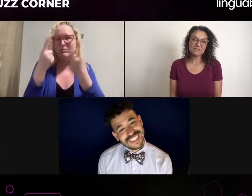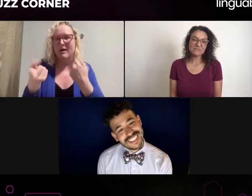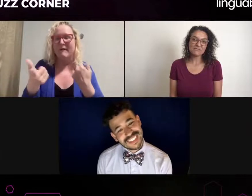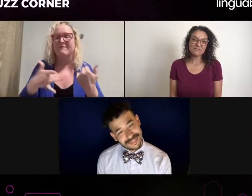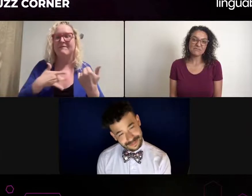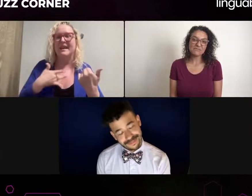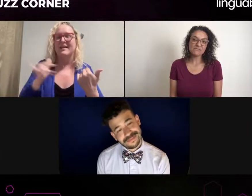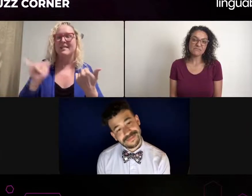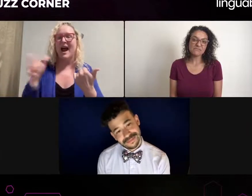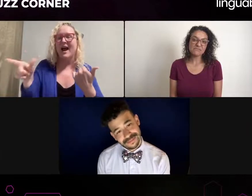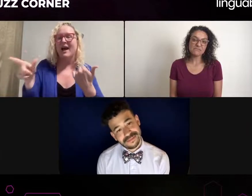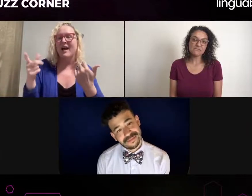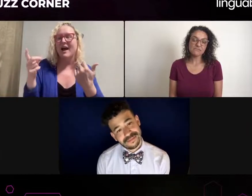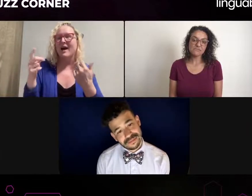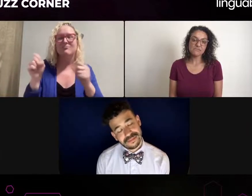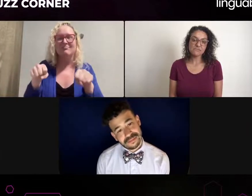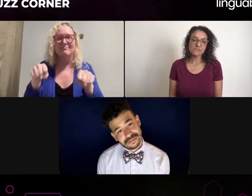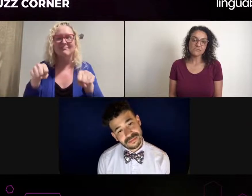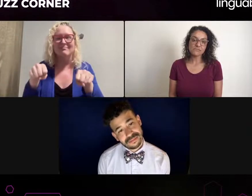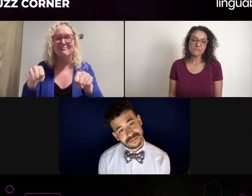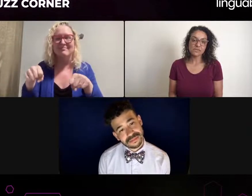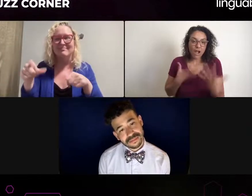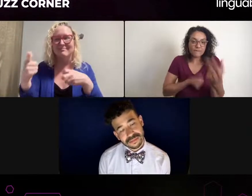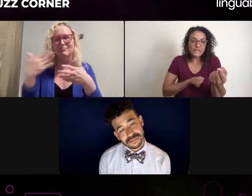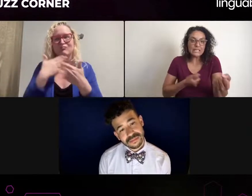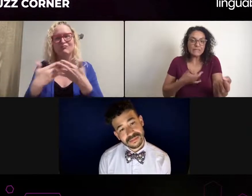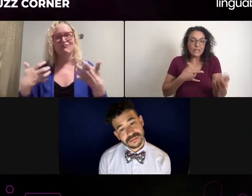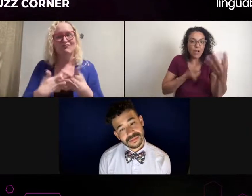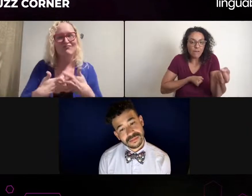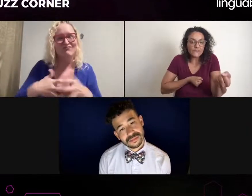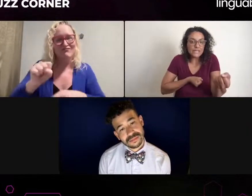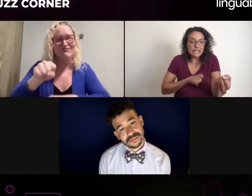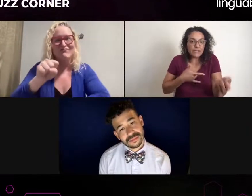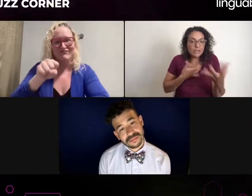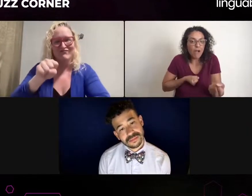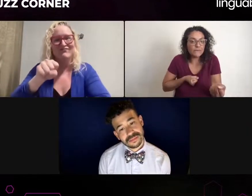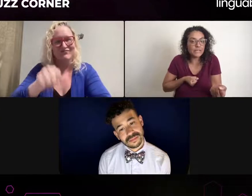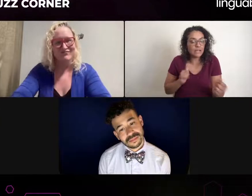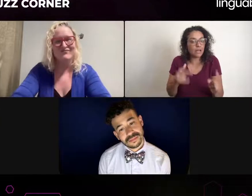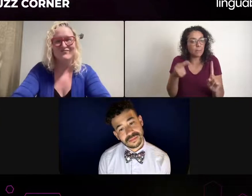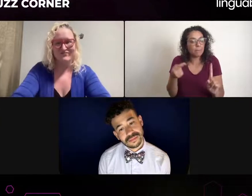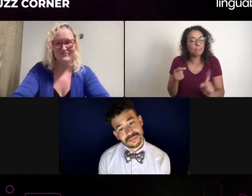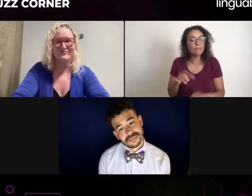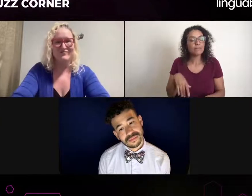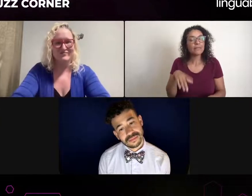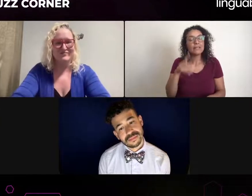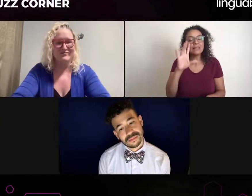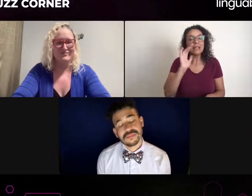You know, my personality, I'm very sociable, I'm very extroverted. I'm friendly.